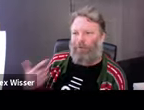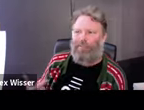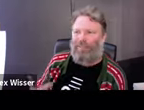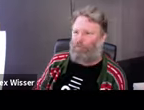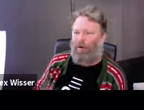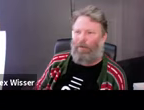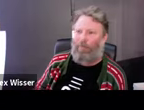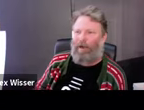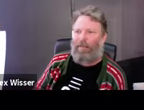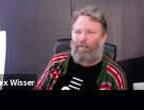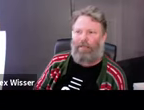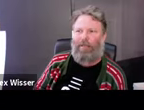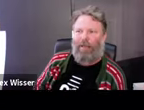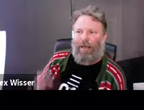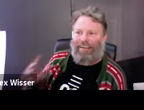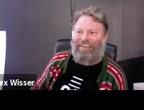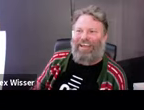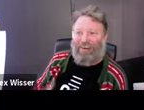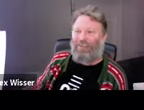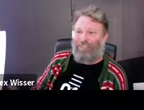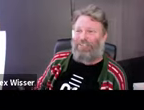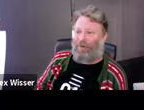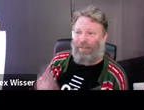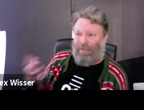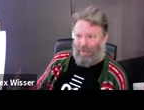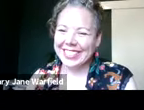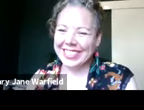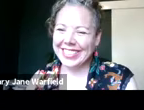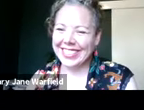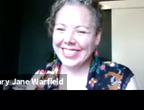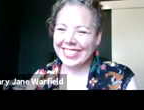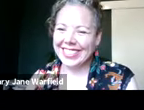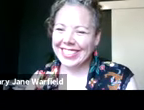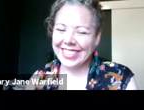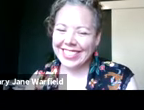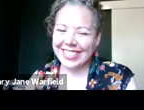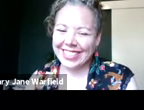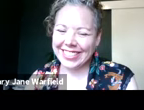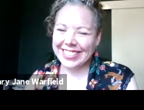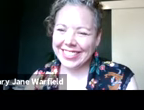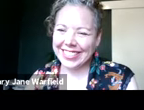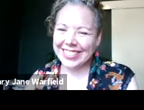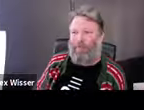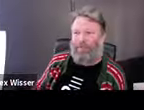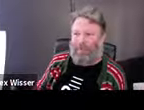practice. Like, you just go in and, yeah, you say, "We can do it. This